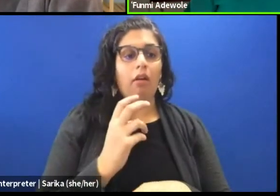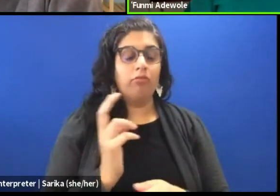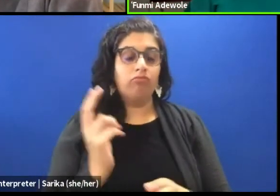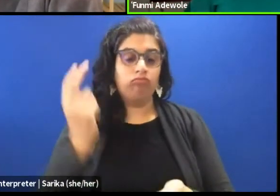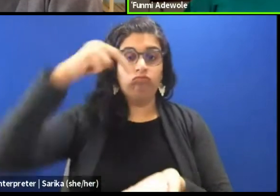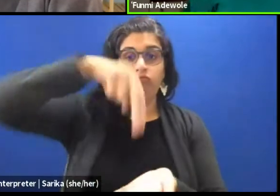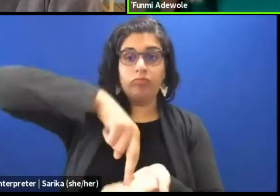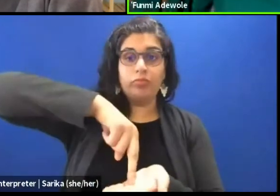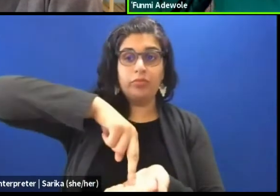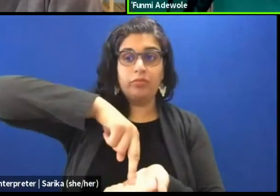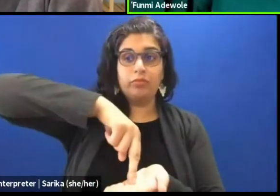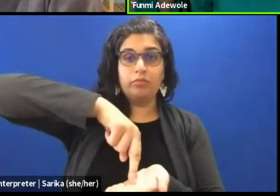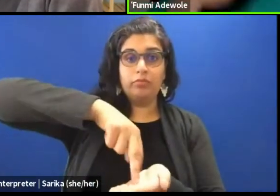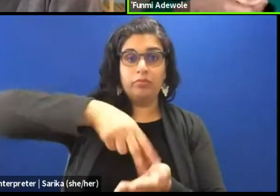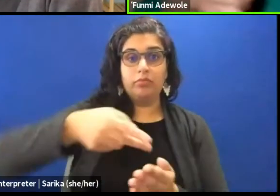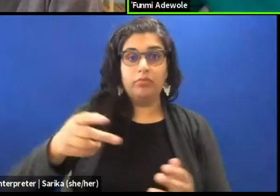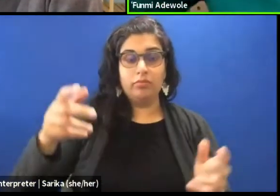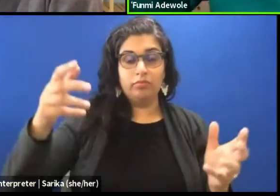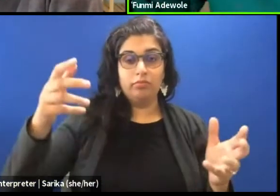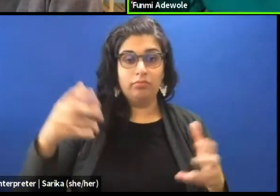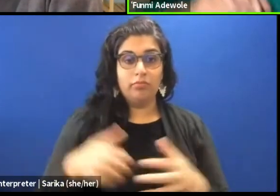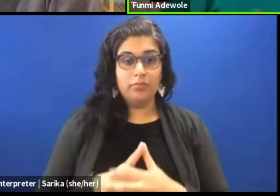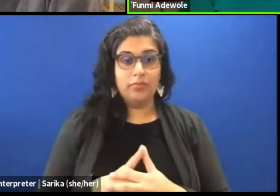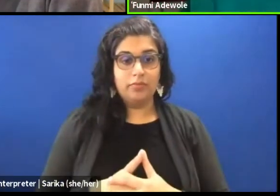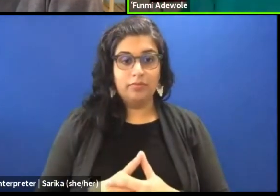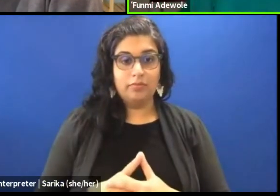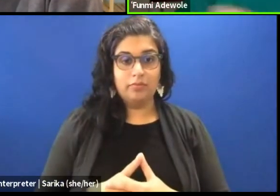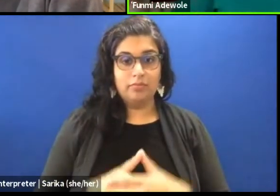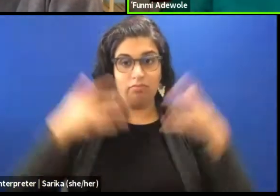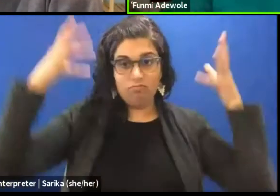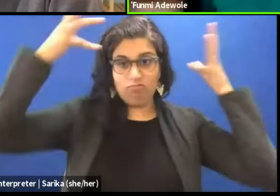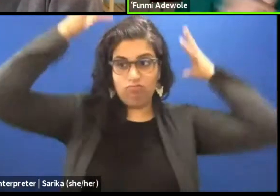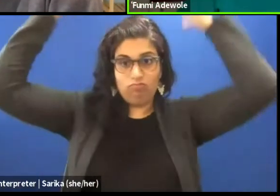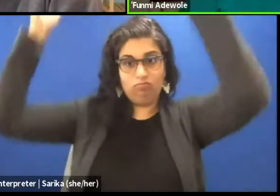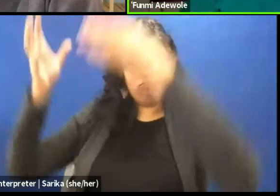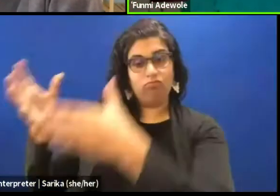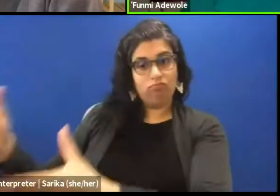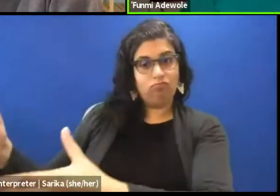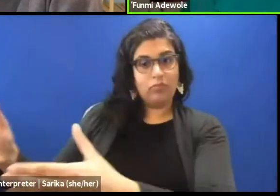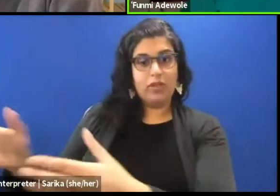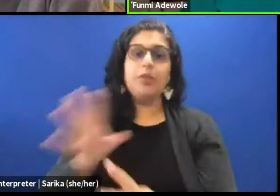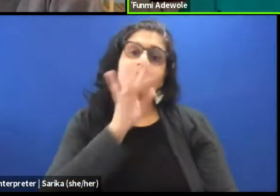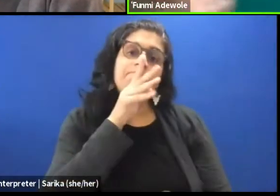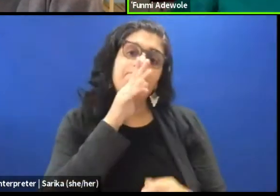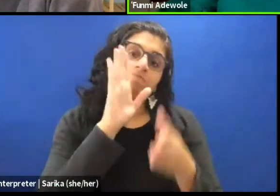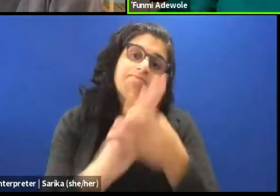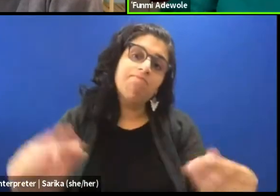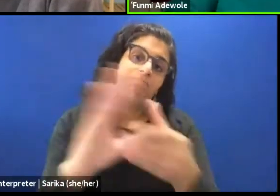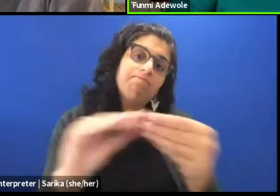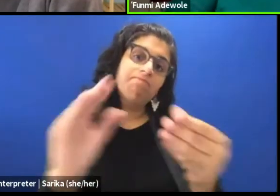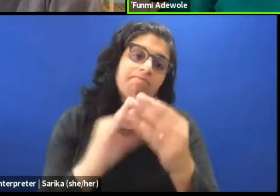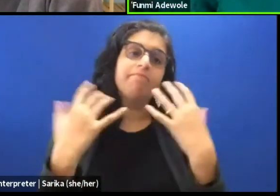and at some point, she takes off her head wrap and she passes it to someone, one of the members of the audience,